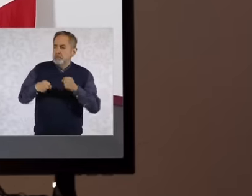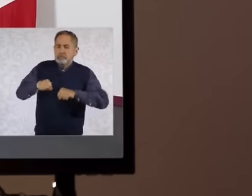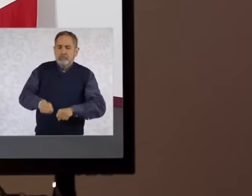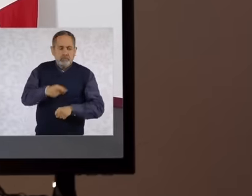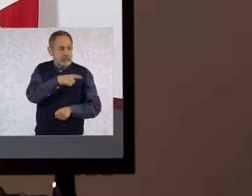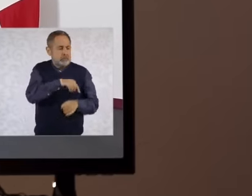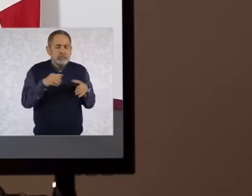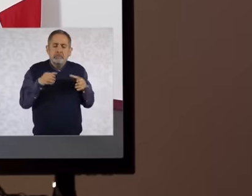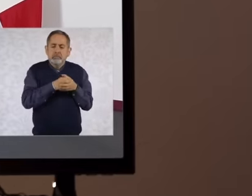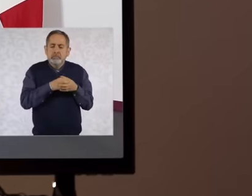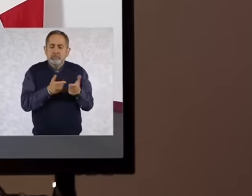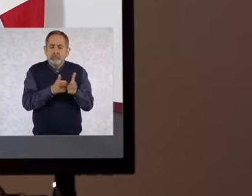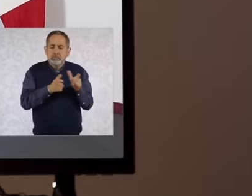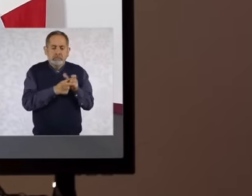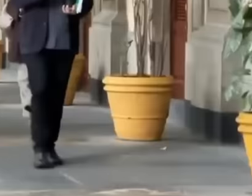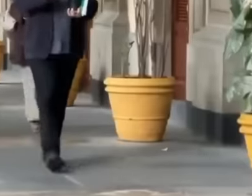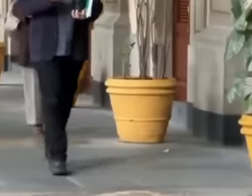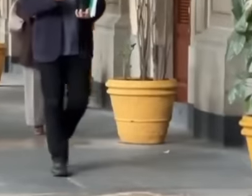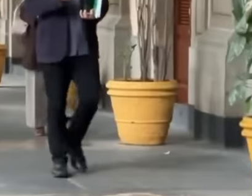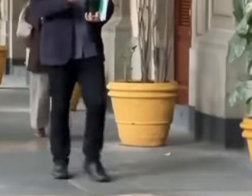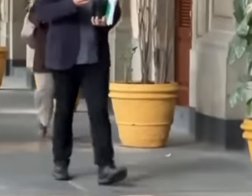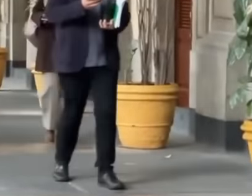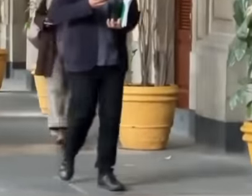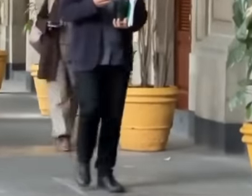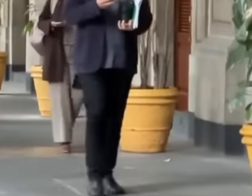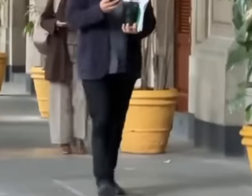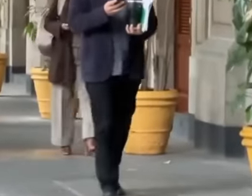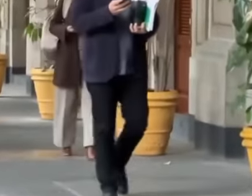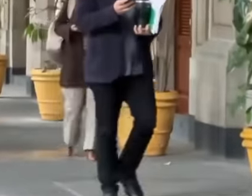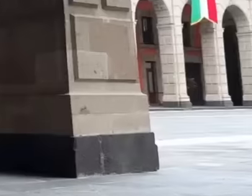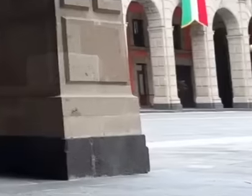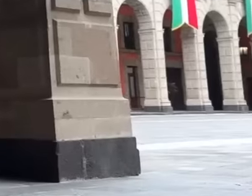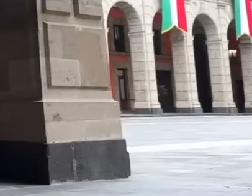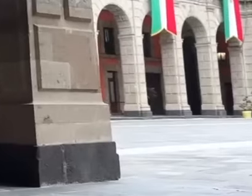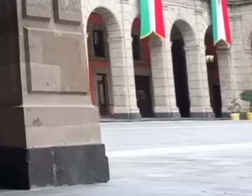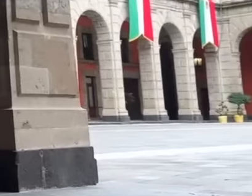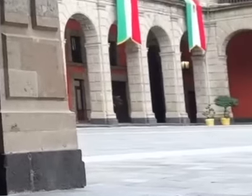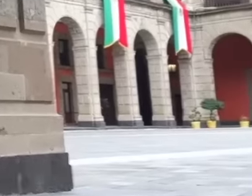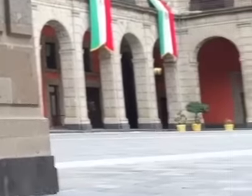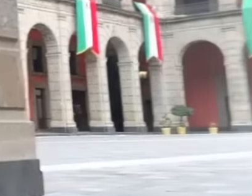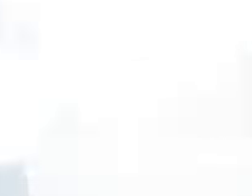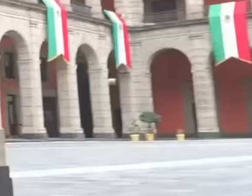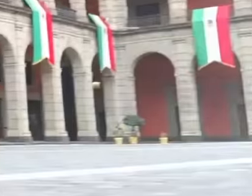of those they defend, President Claudia Shab appreciates the support that the people